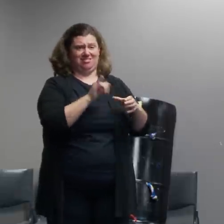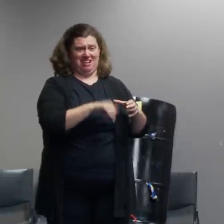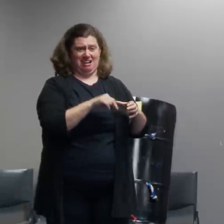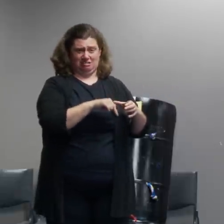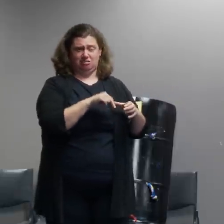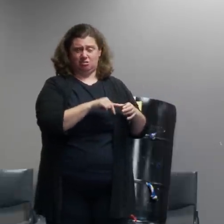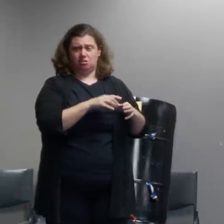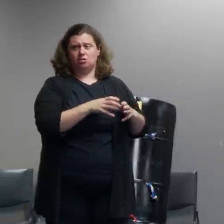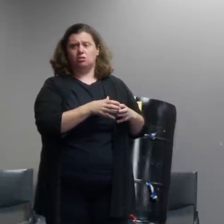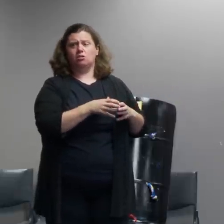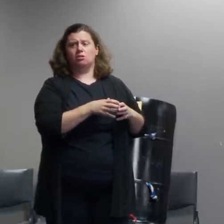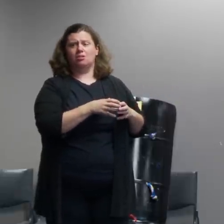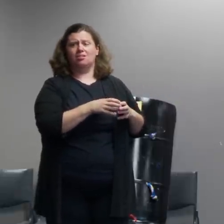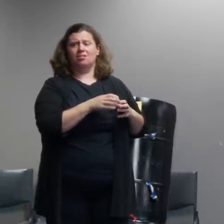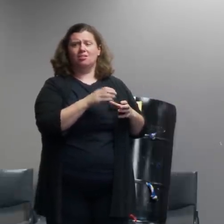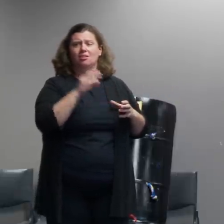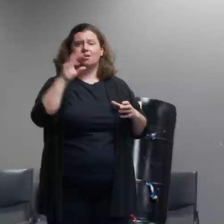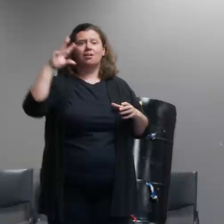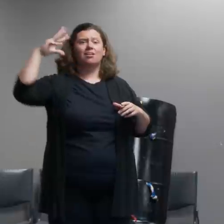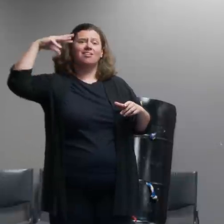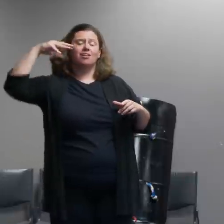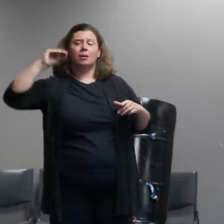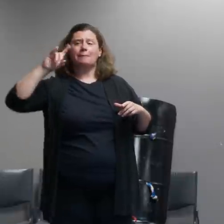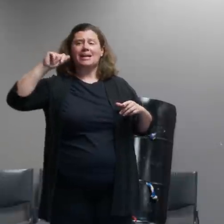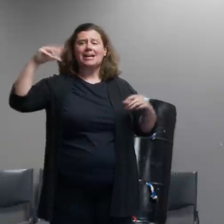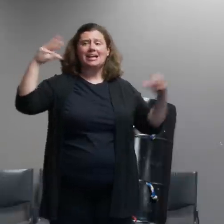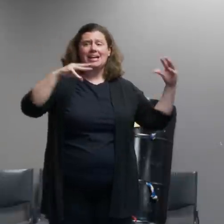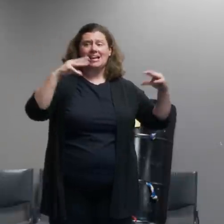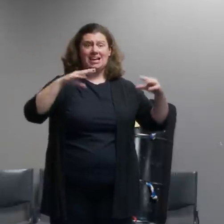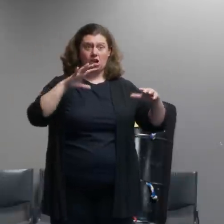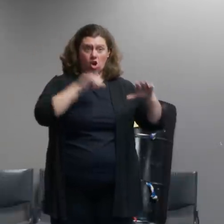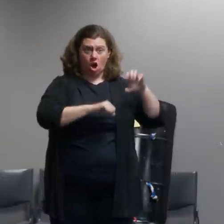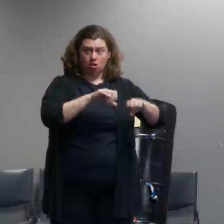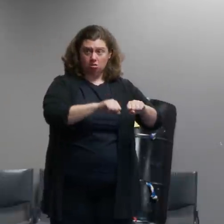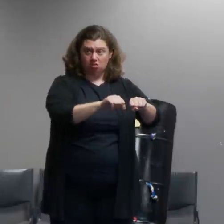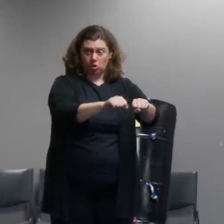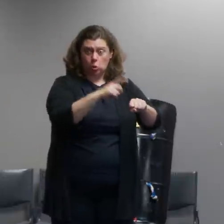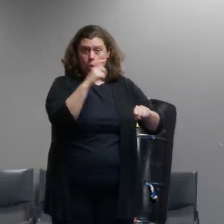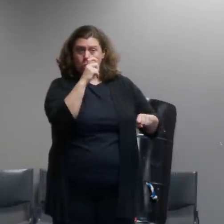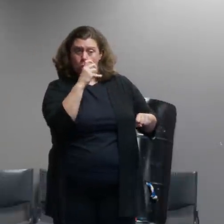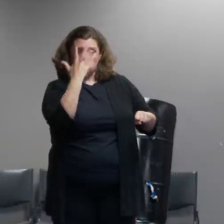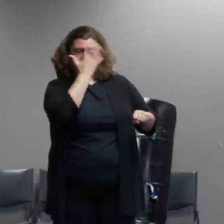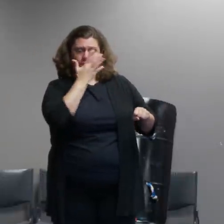other folks on the ground have shown that the majority of people impacted by cs gas in particular